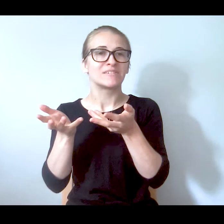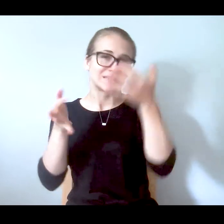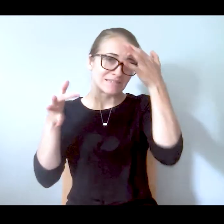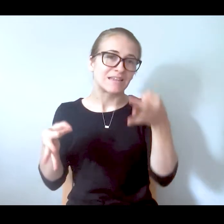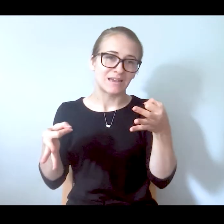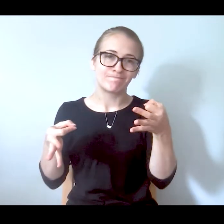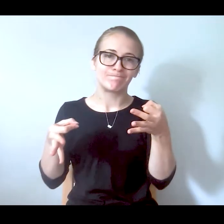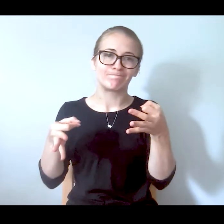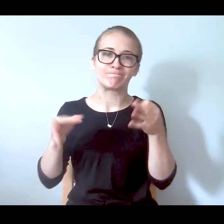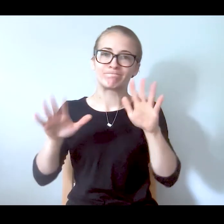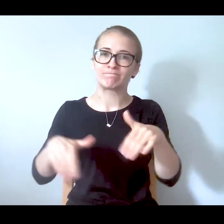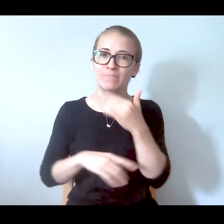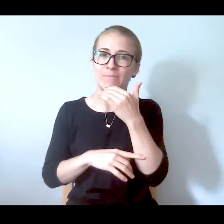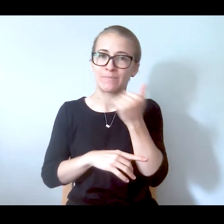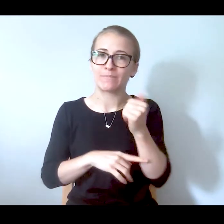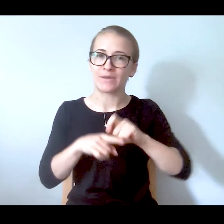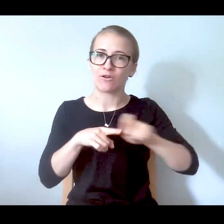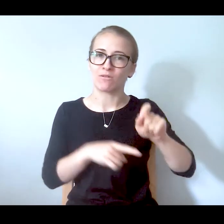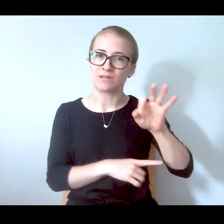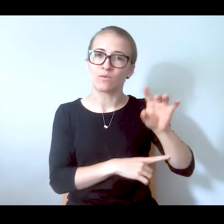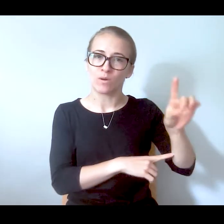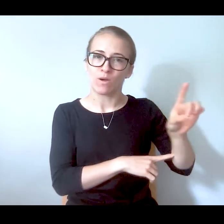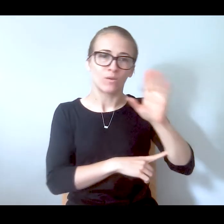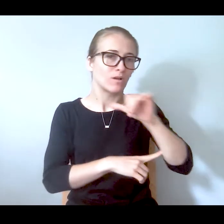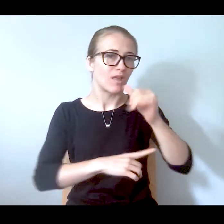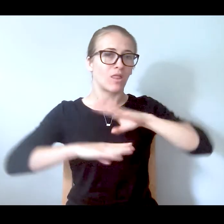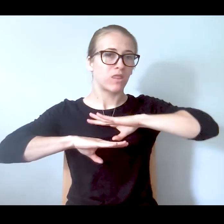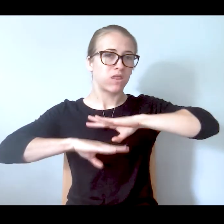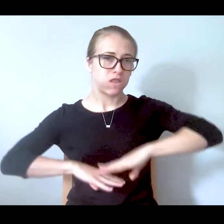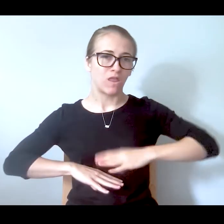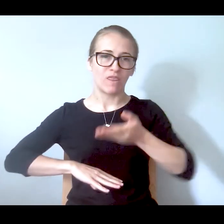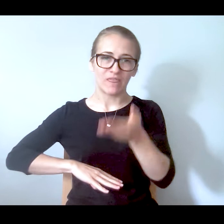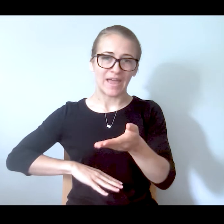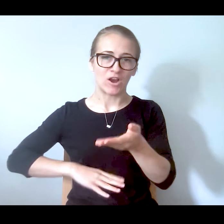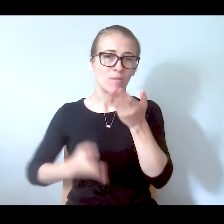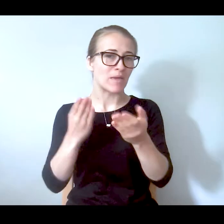this wasn't going to be deescalated in place and they might not have been open to going to a respite